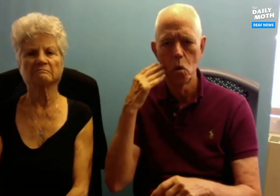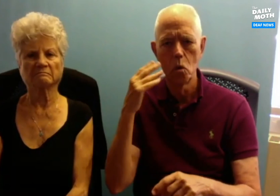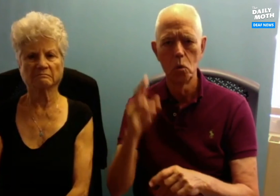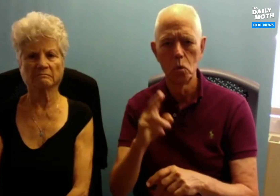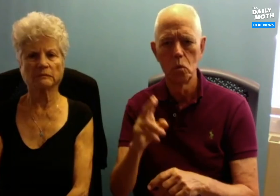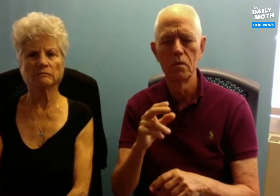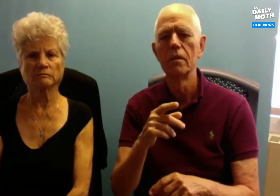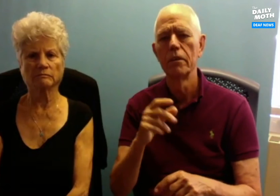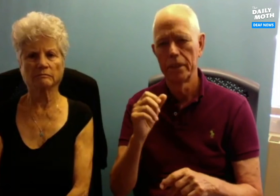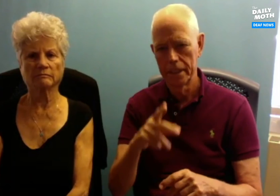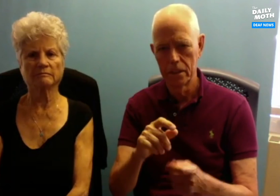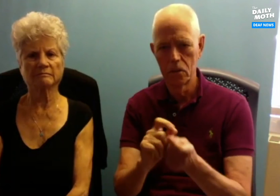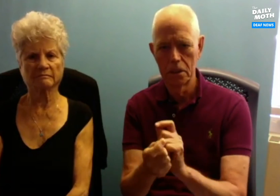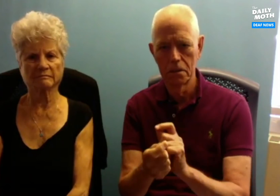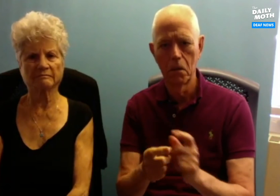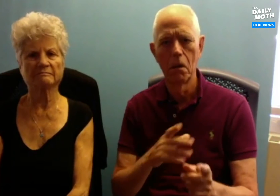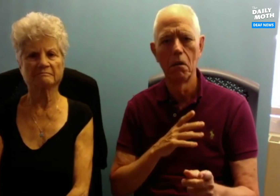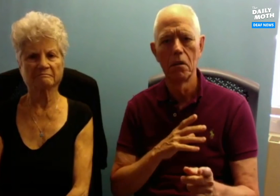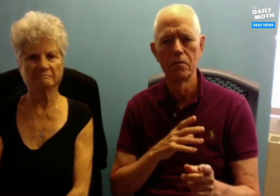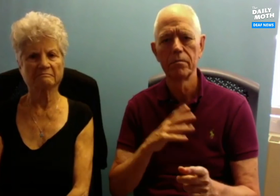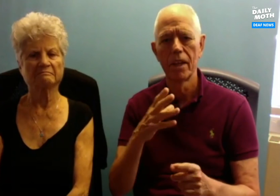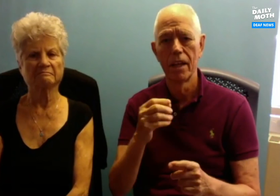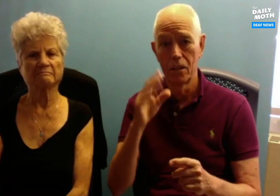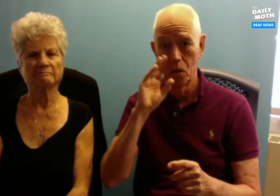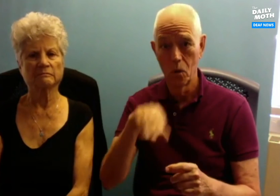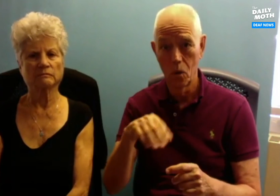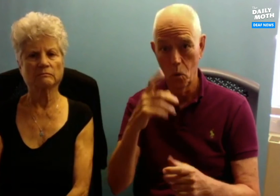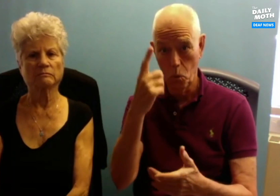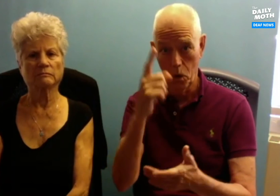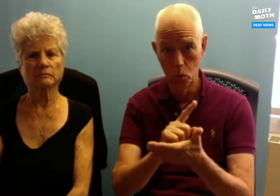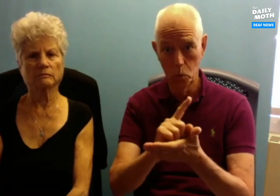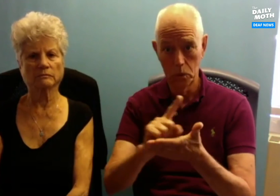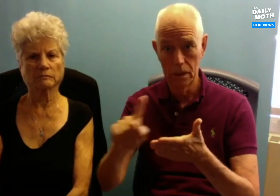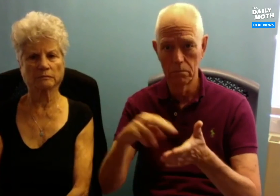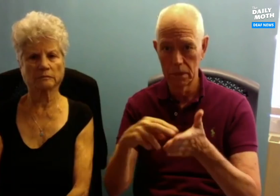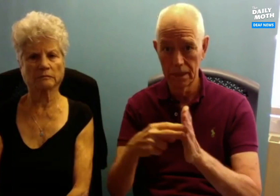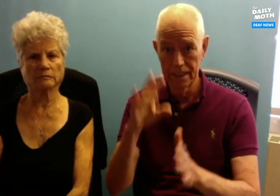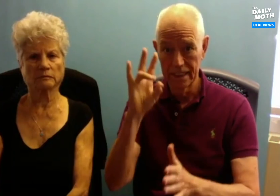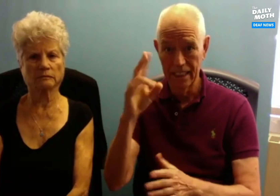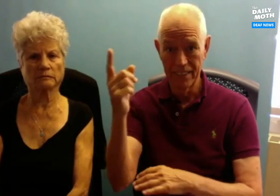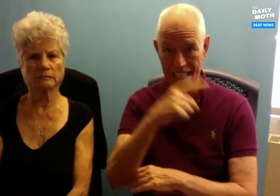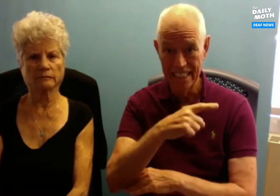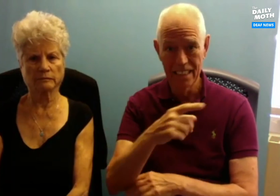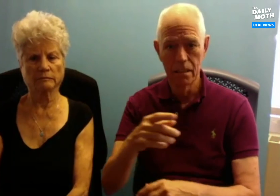Both of these words are more appropriate, you know. They were receptive to that and made that change.